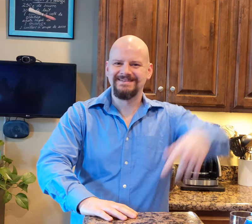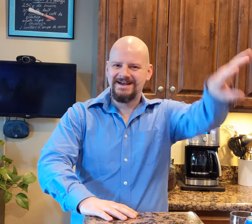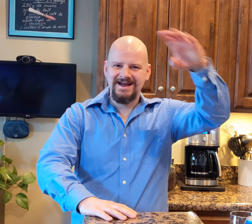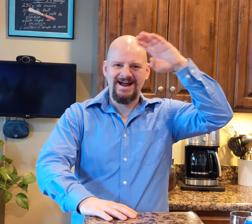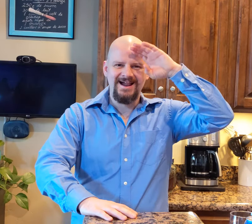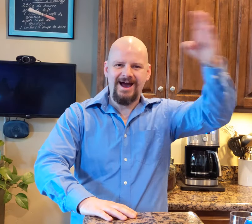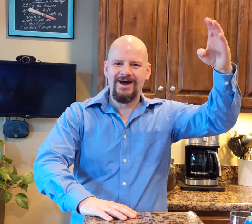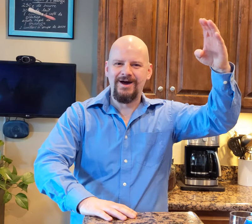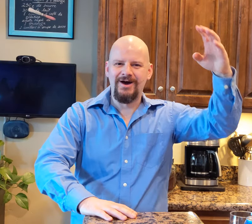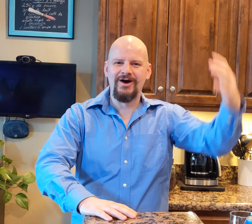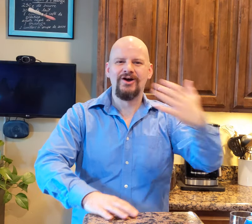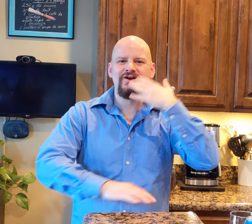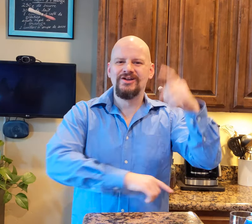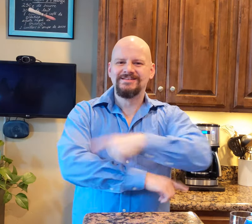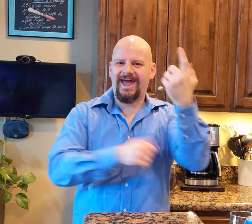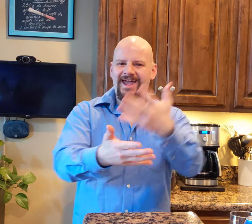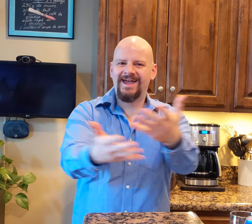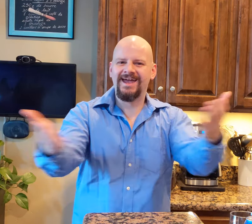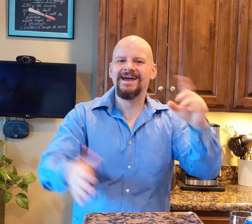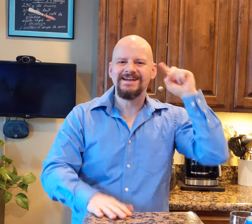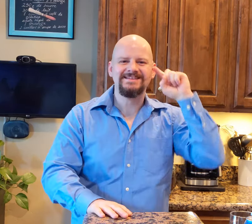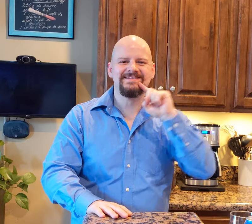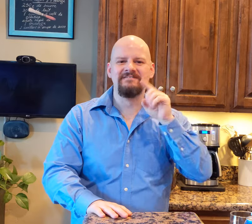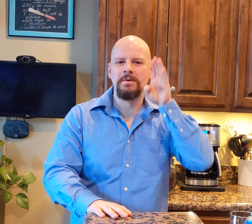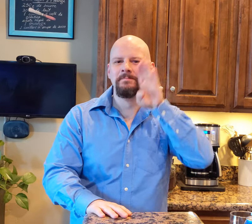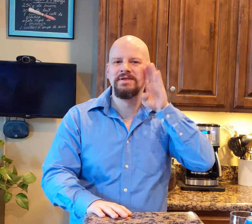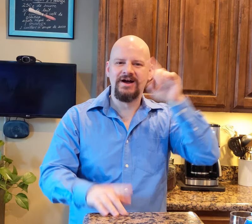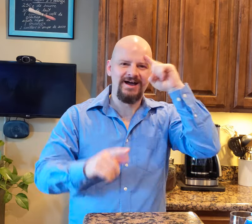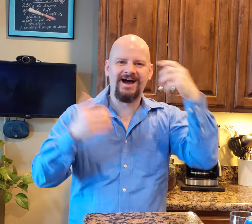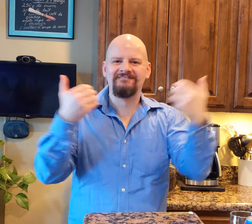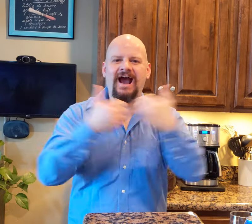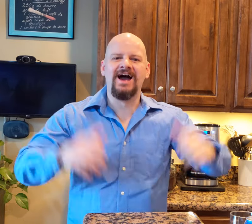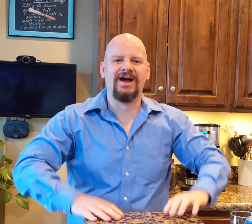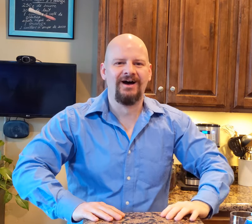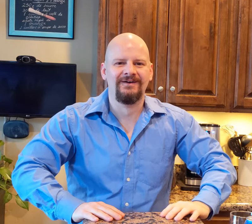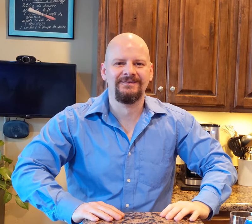Hello and good day, Deaf Beer Aficionado!